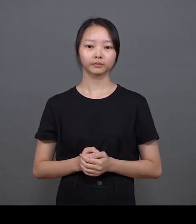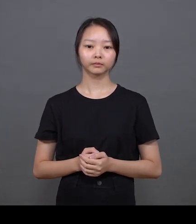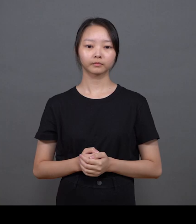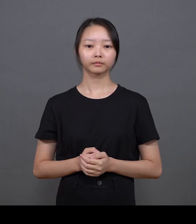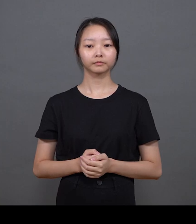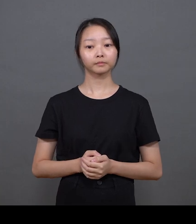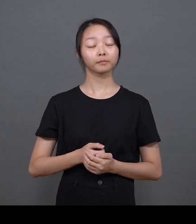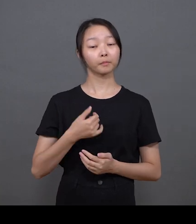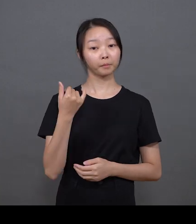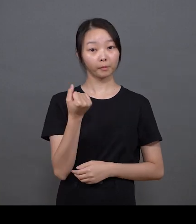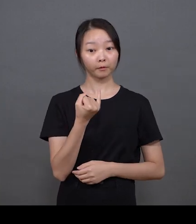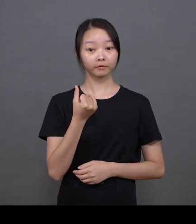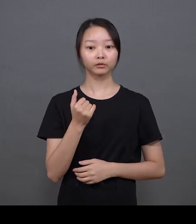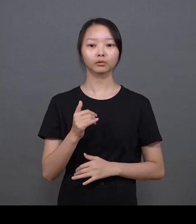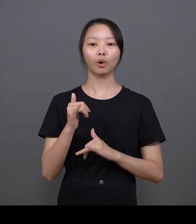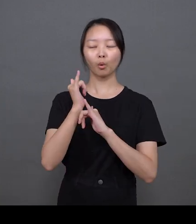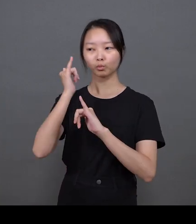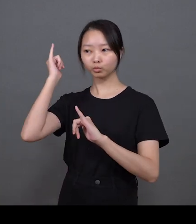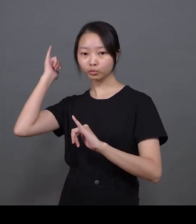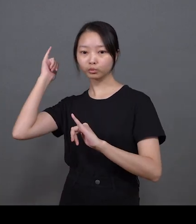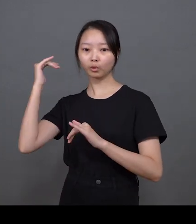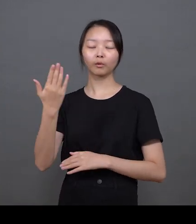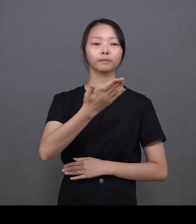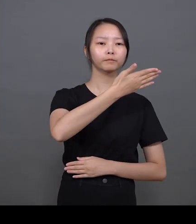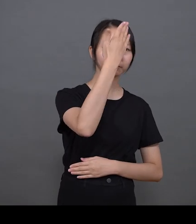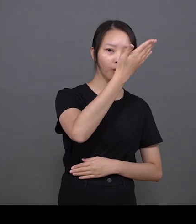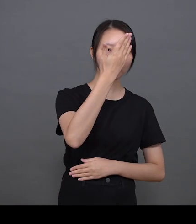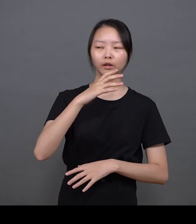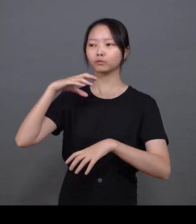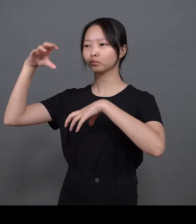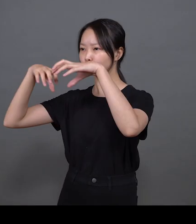Sometimes, I employ traditional imagery in my works